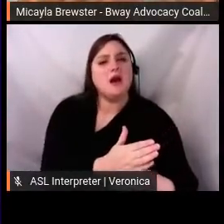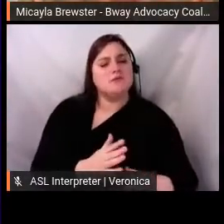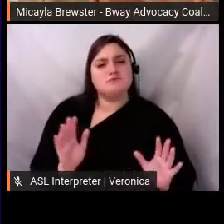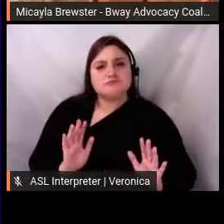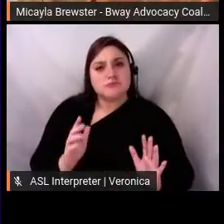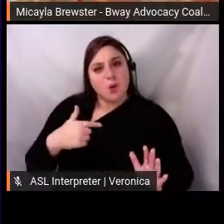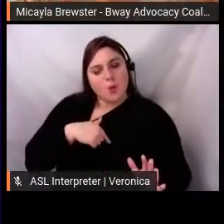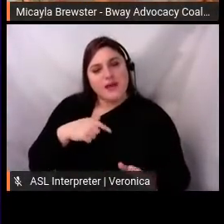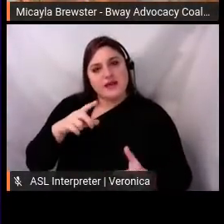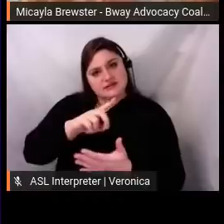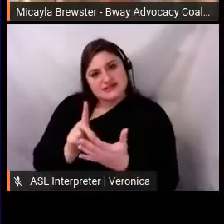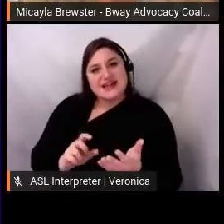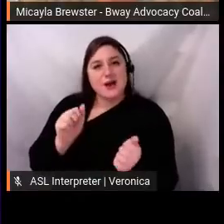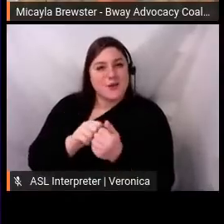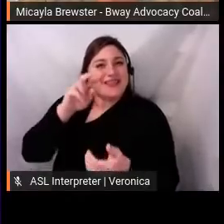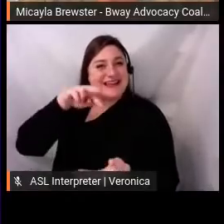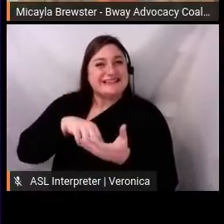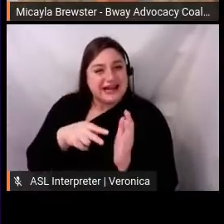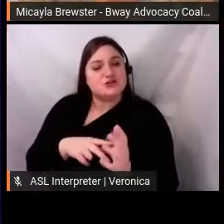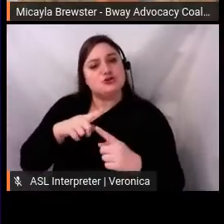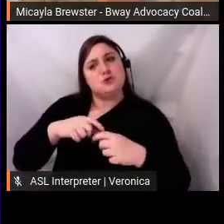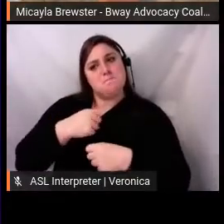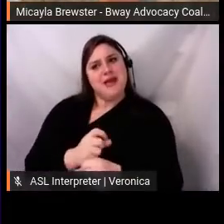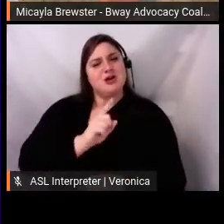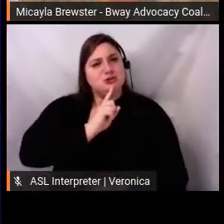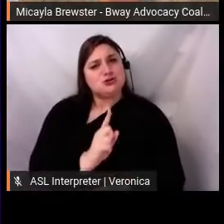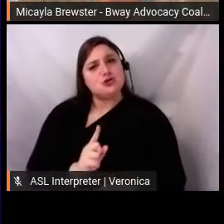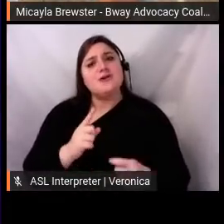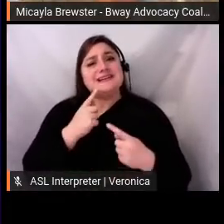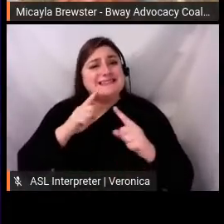understand what this event was going to be like. So.